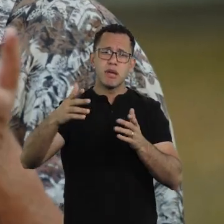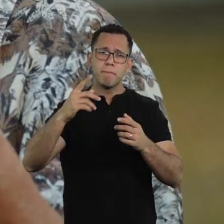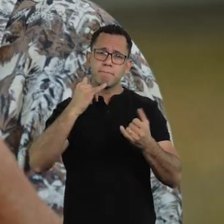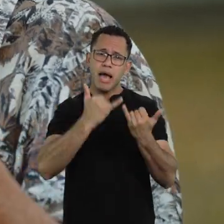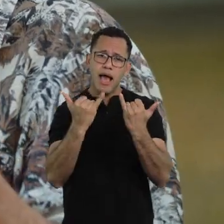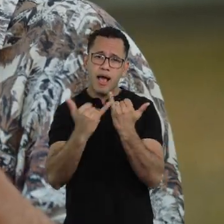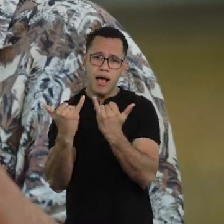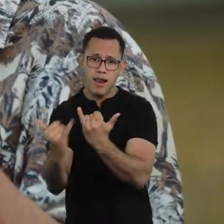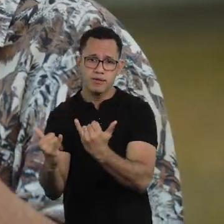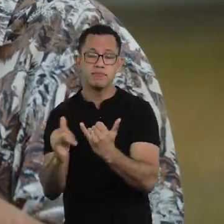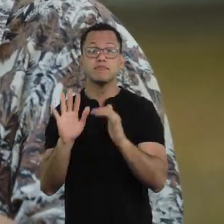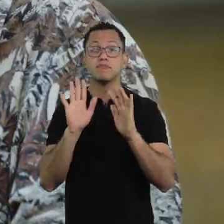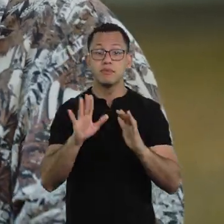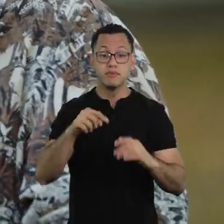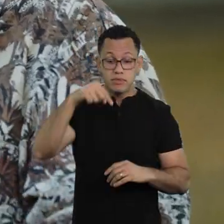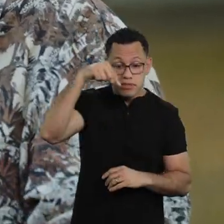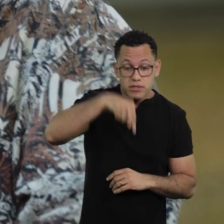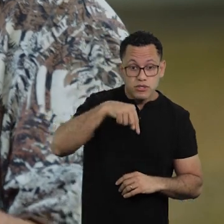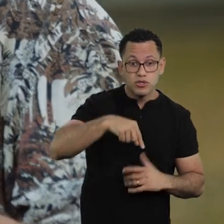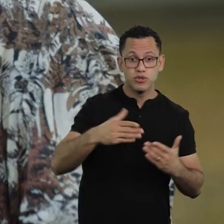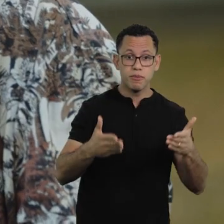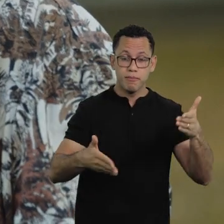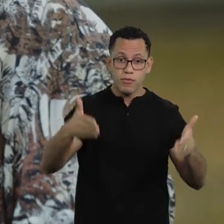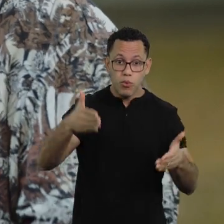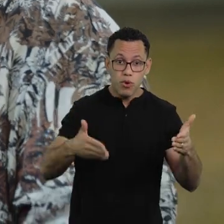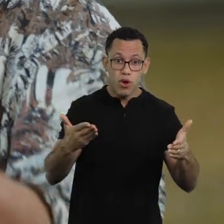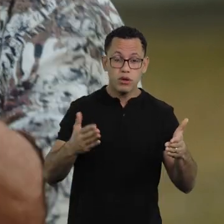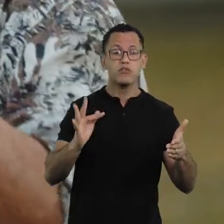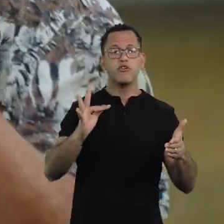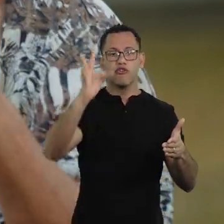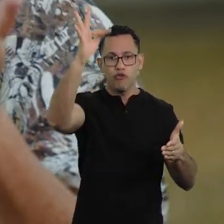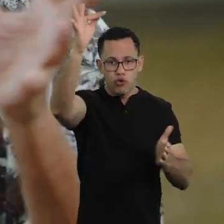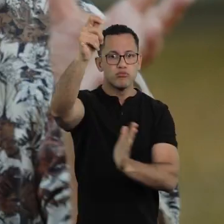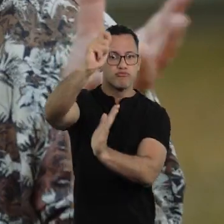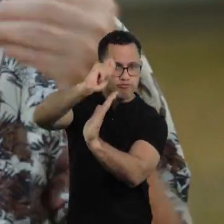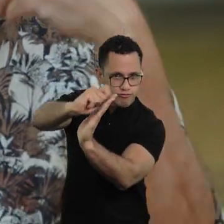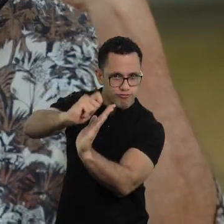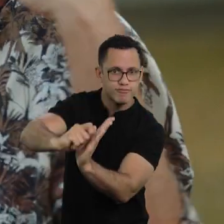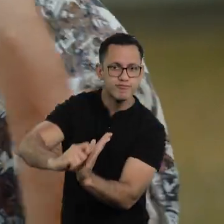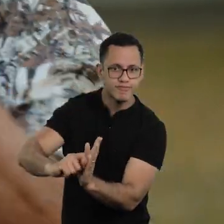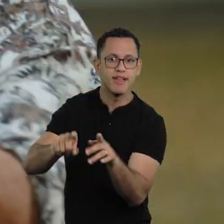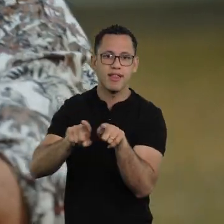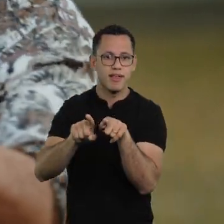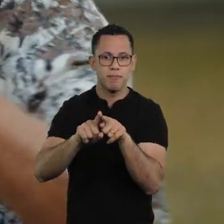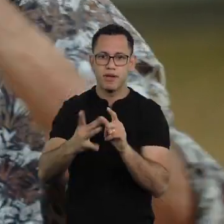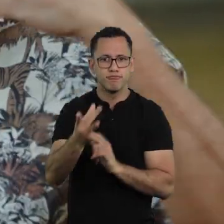might be the same, but we’ve been through this and this will remain, it’s...